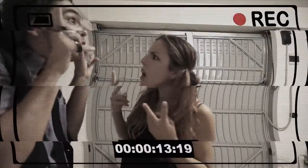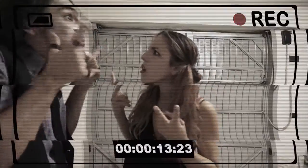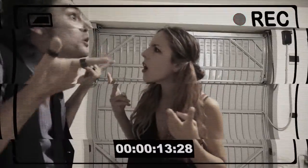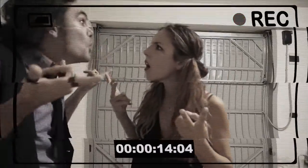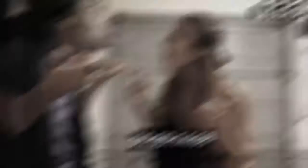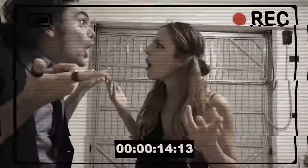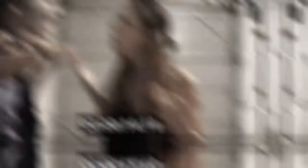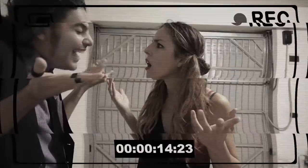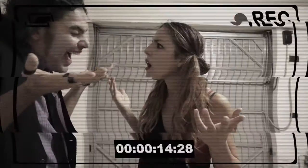Batman is not there.